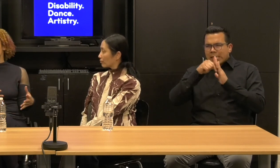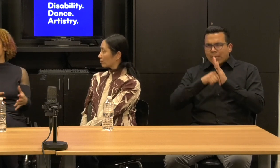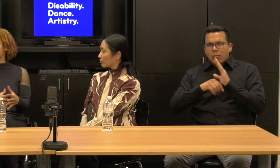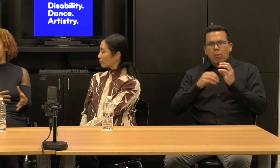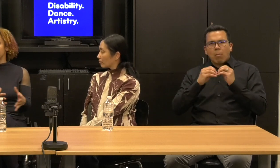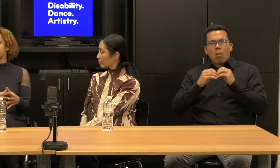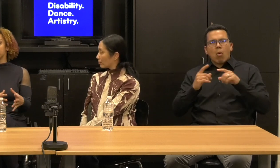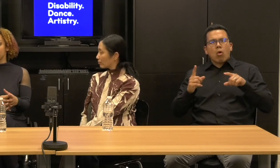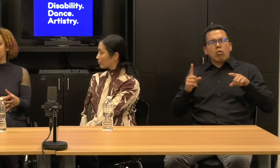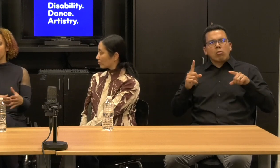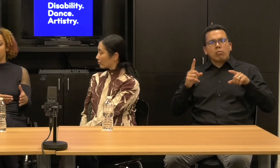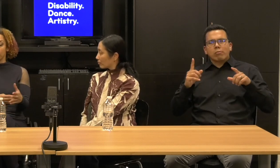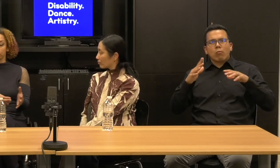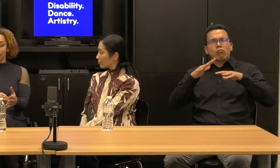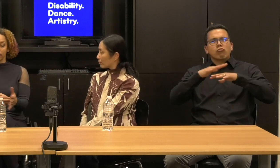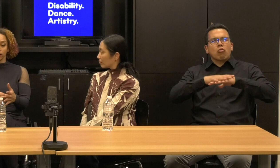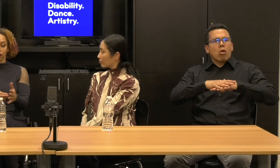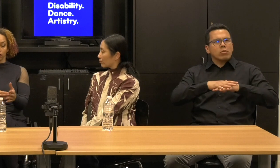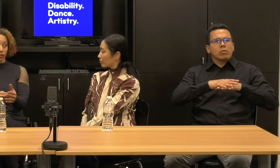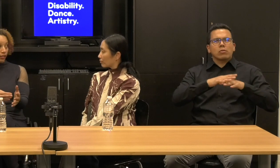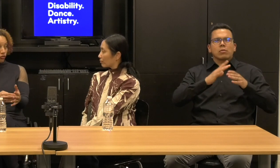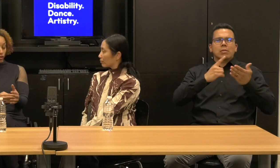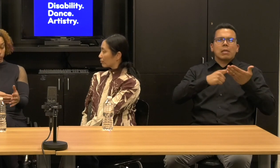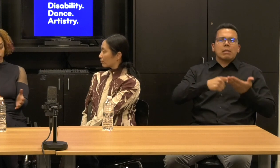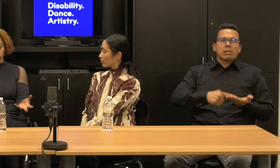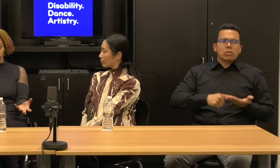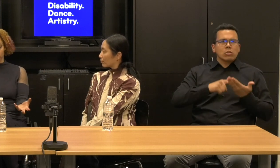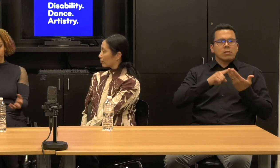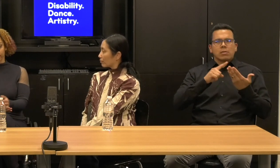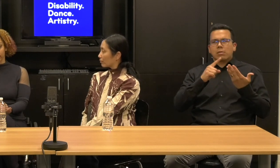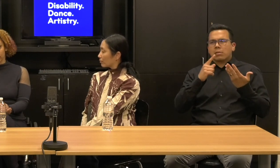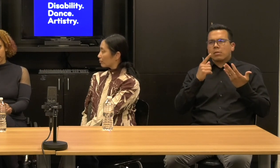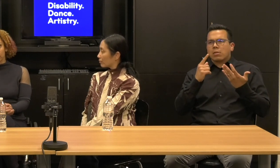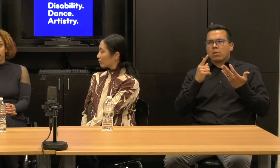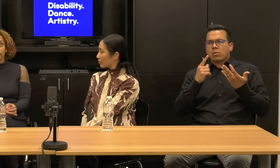so that we can be embedded and in relationship with each other.